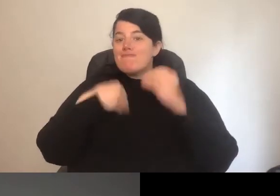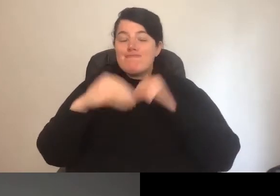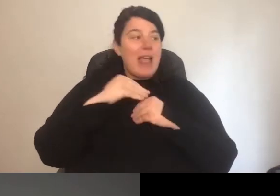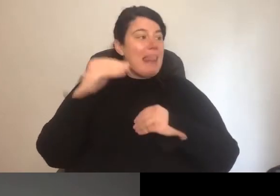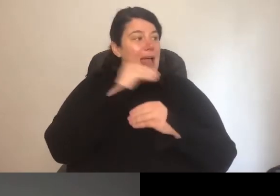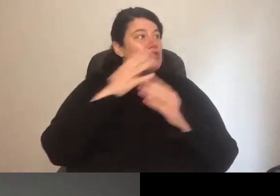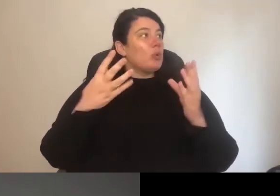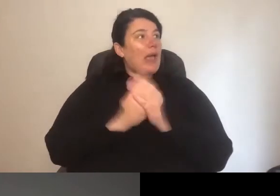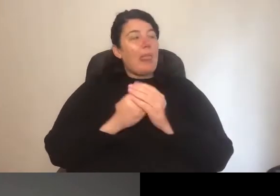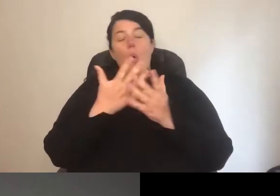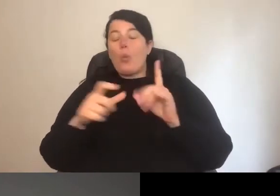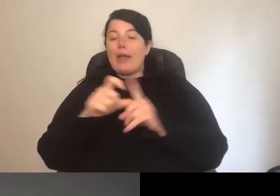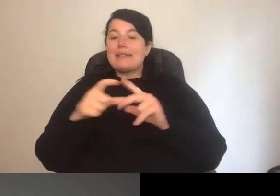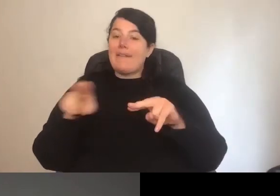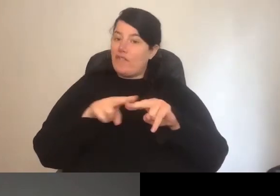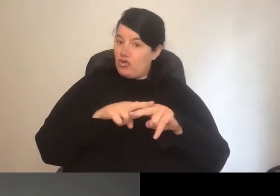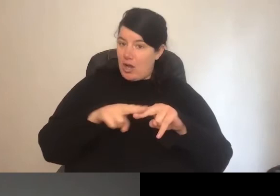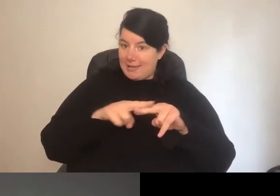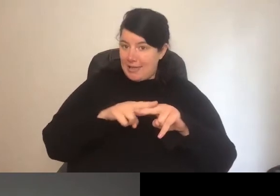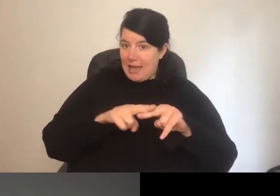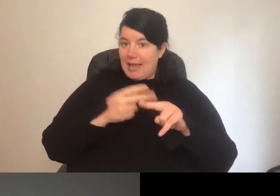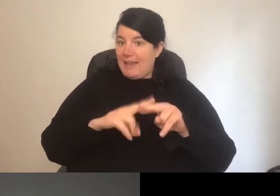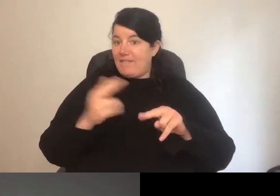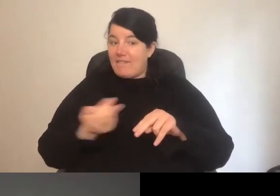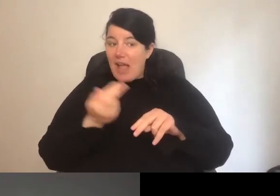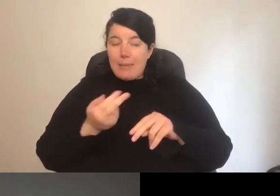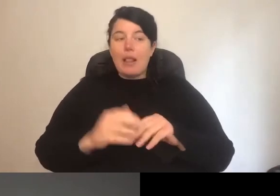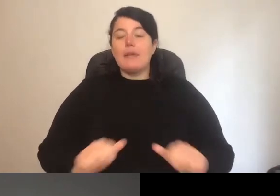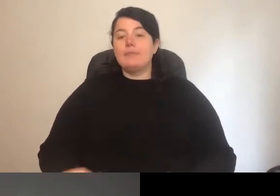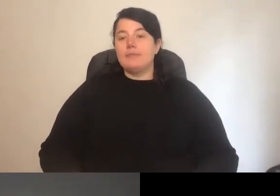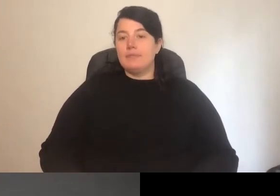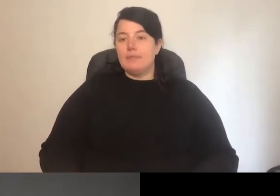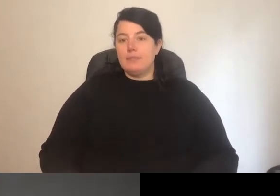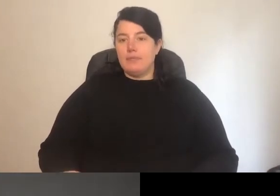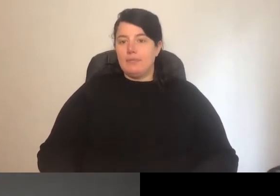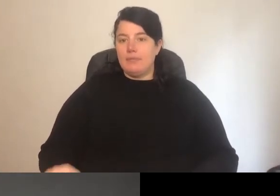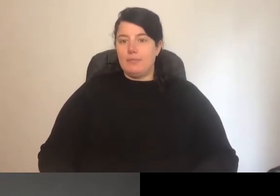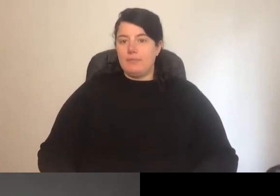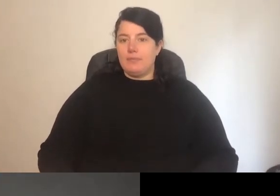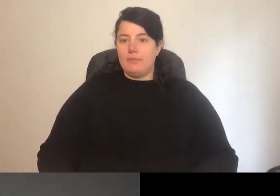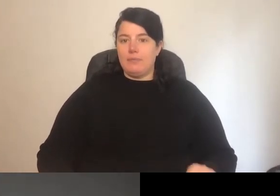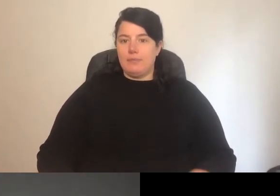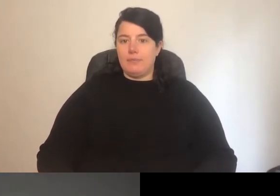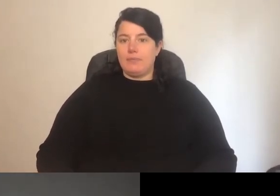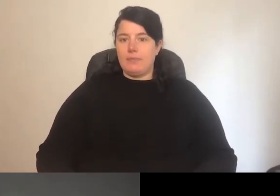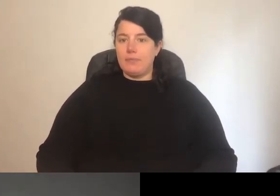and Fridays", for those who are available, it is about strategically creating